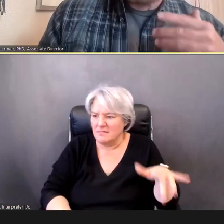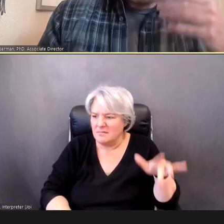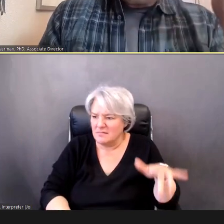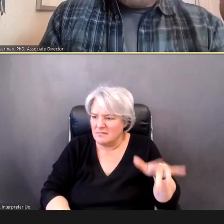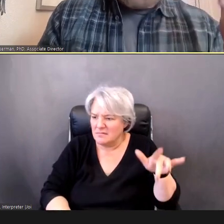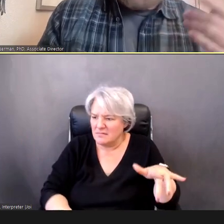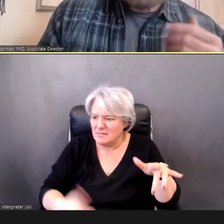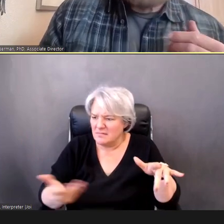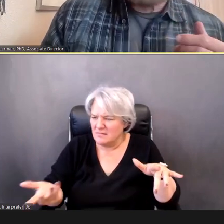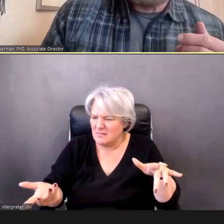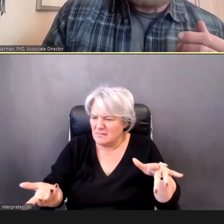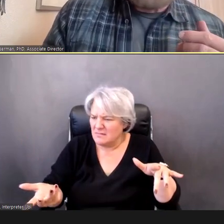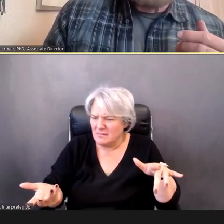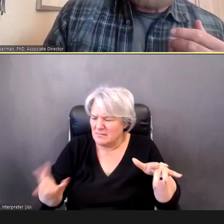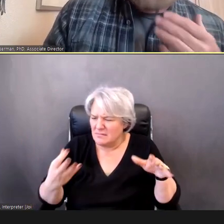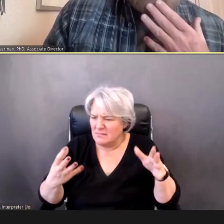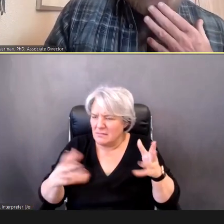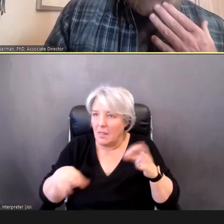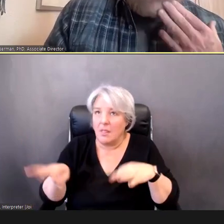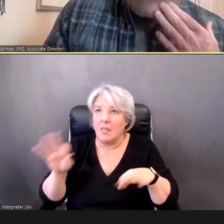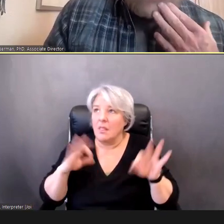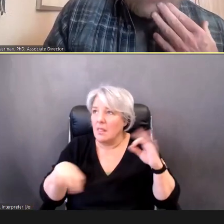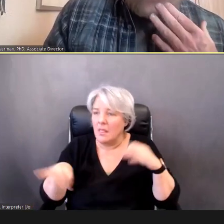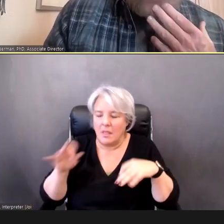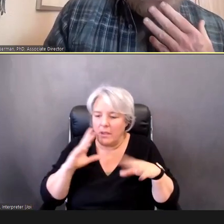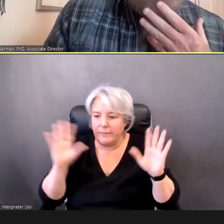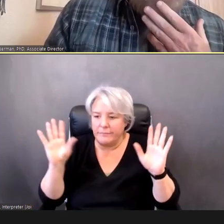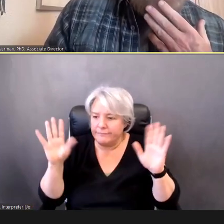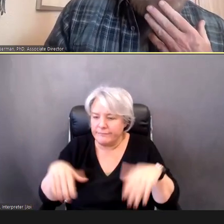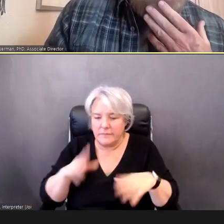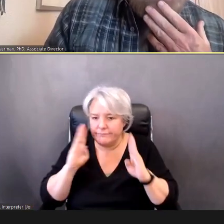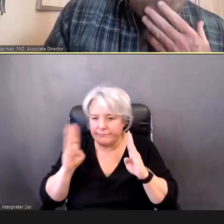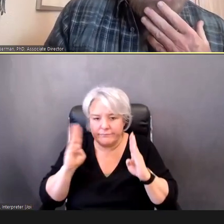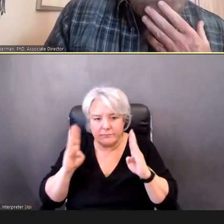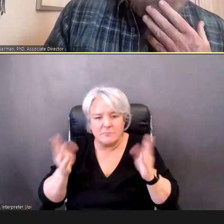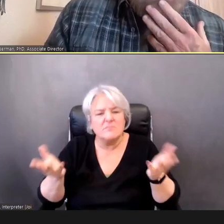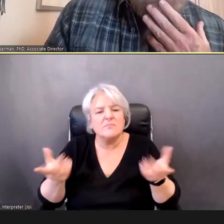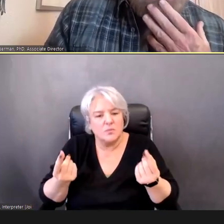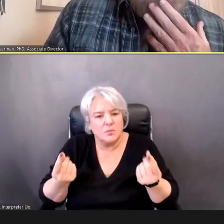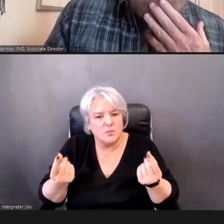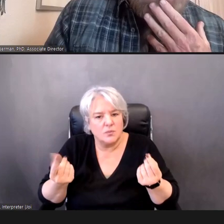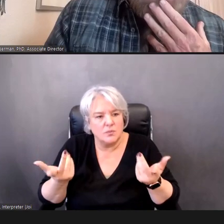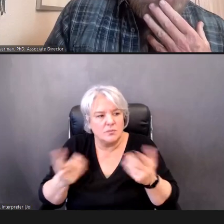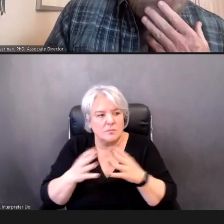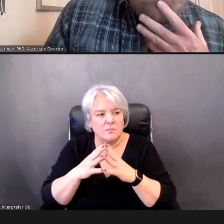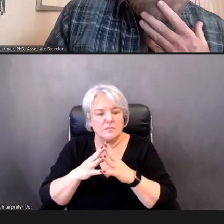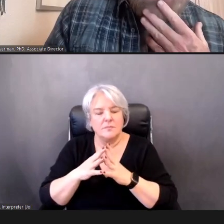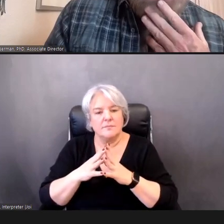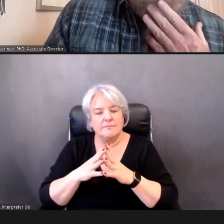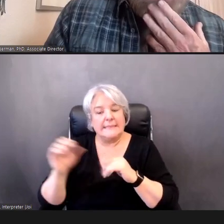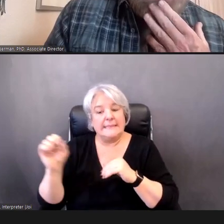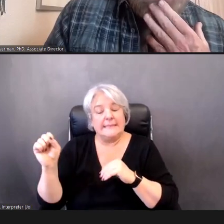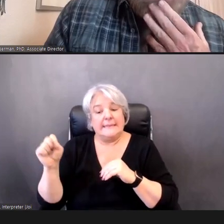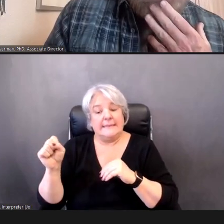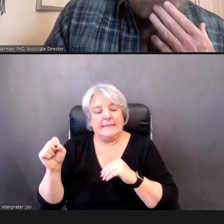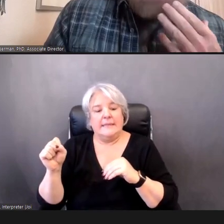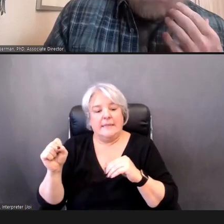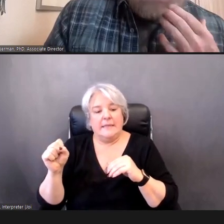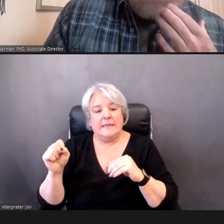Decompensated? What do you do? Dr. Terry Foust, AuD, CCC-A/SLP: Yeah, -- you -- you really want to go